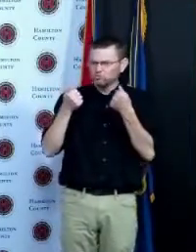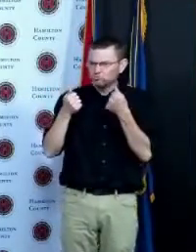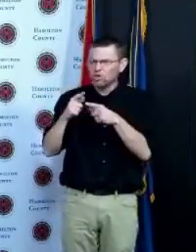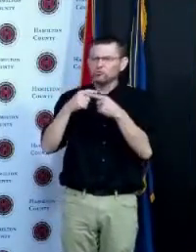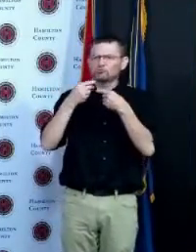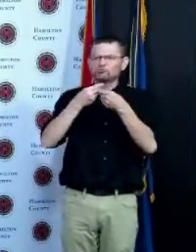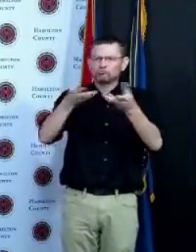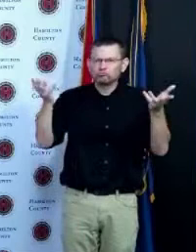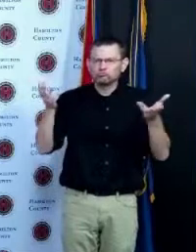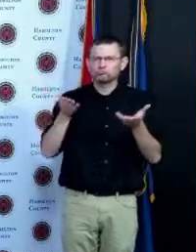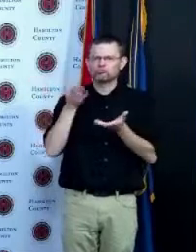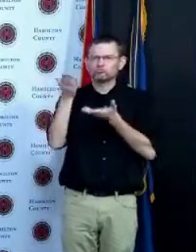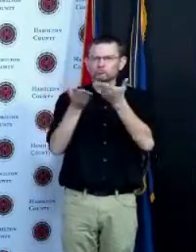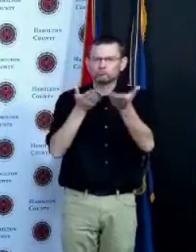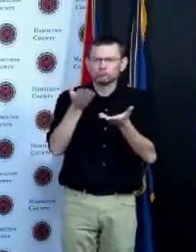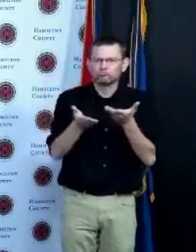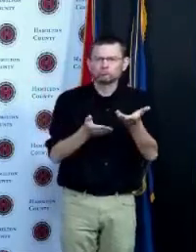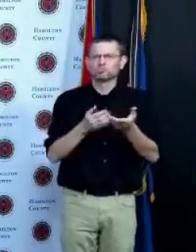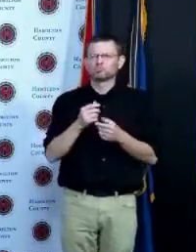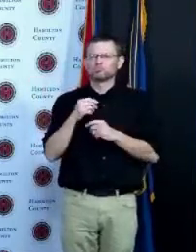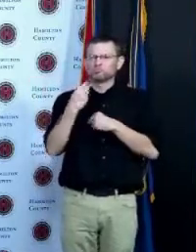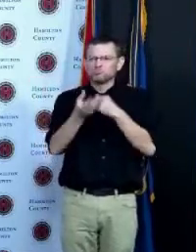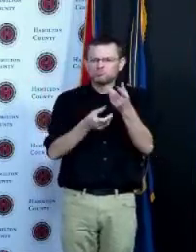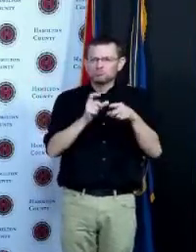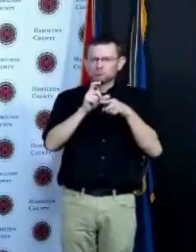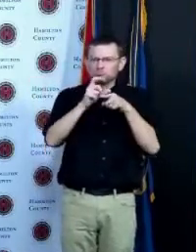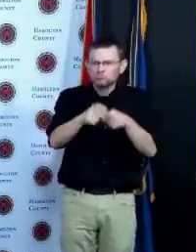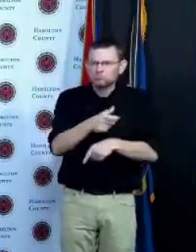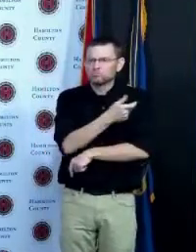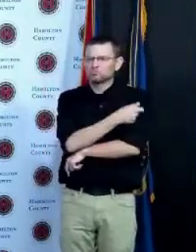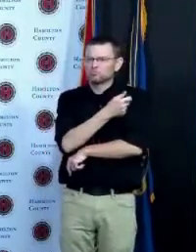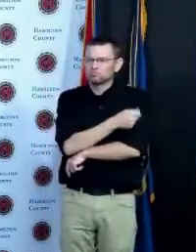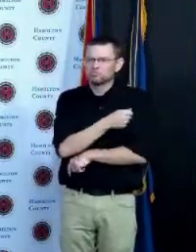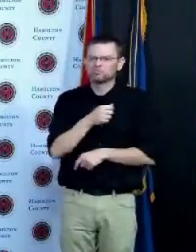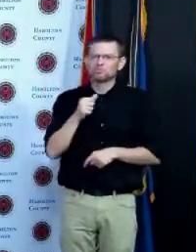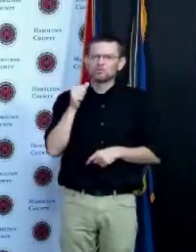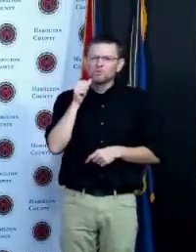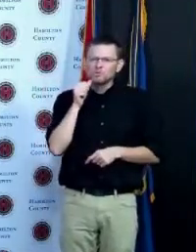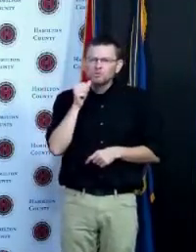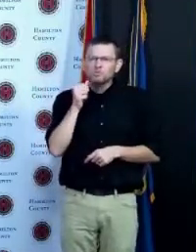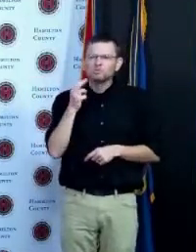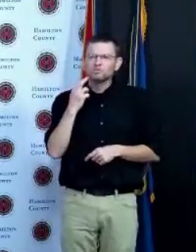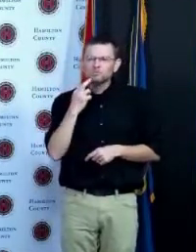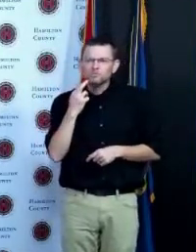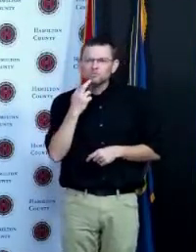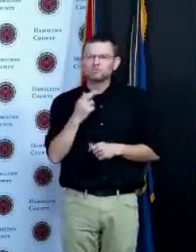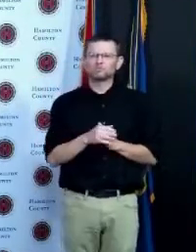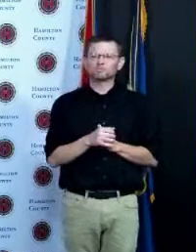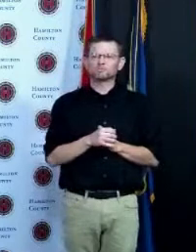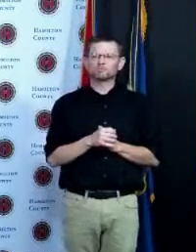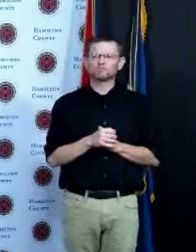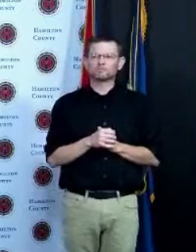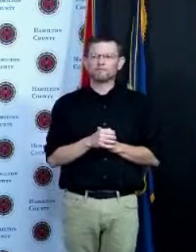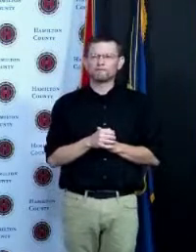have been places where people I mean I don't know all the details I can't recall specifically but what does that look like what if there were a proprietor out there that wanted to